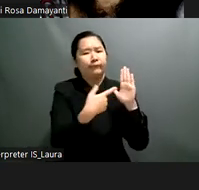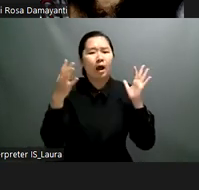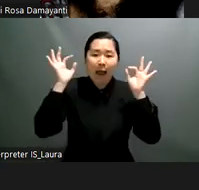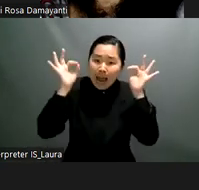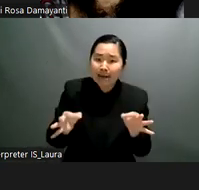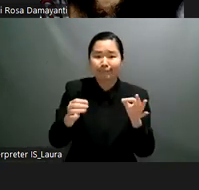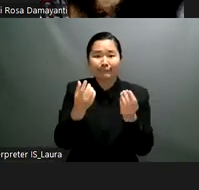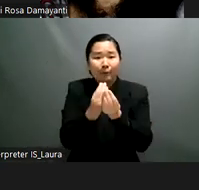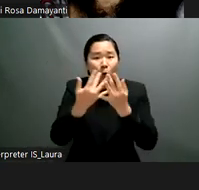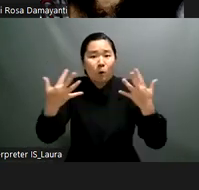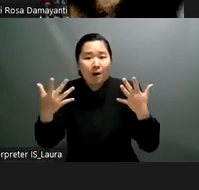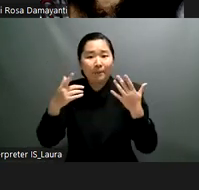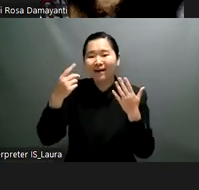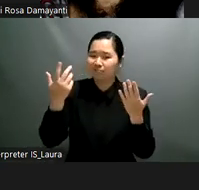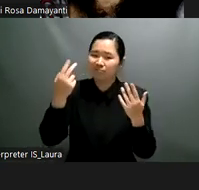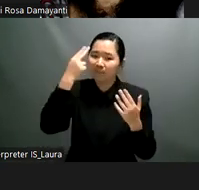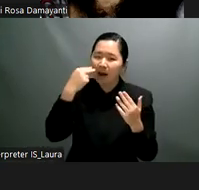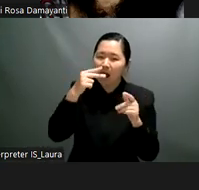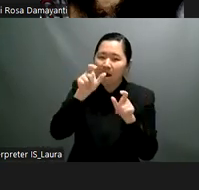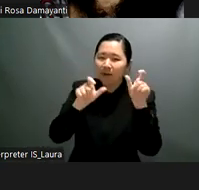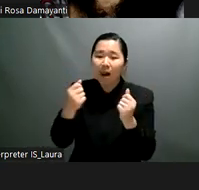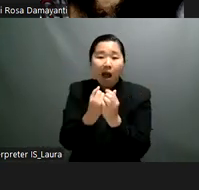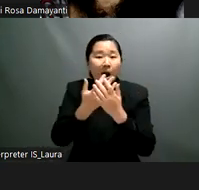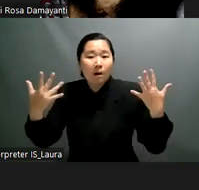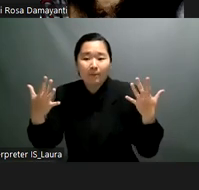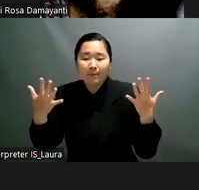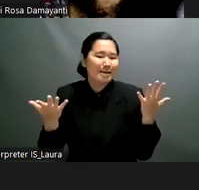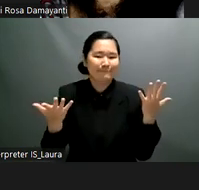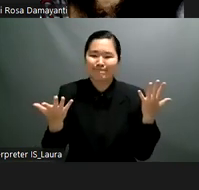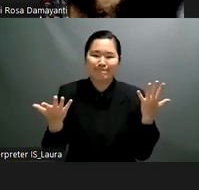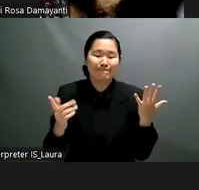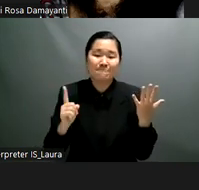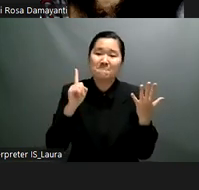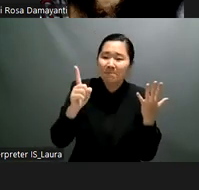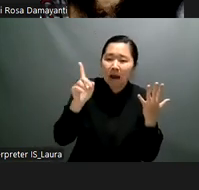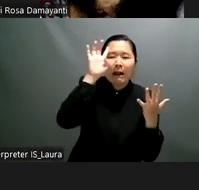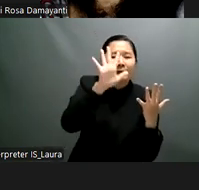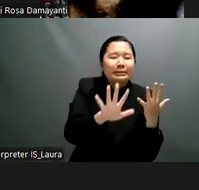less than 10 percent of blind and partially sighted children had access to schooling so